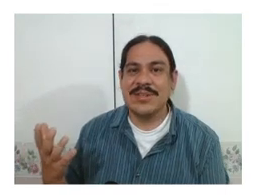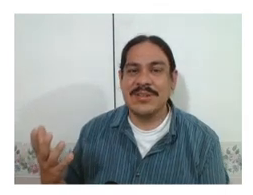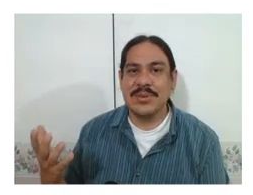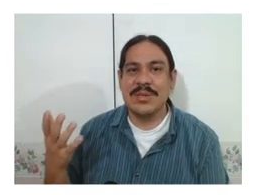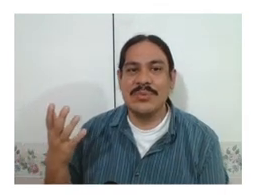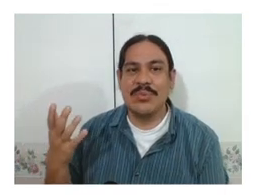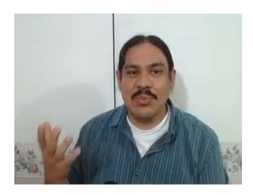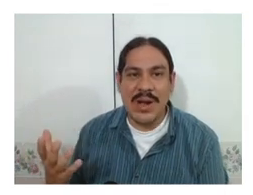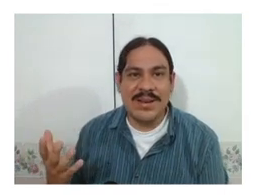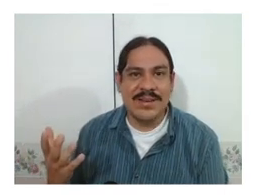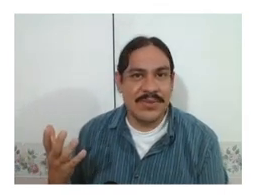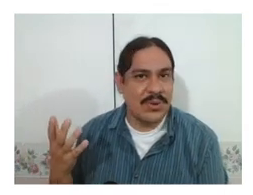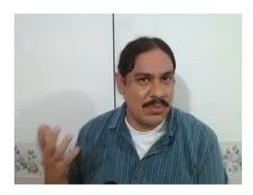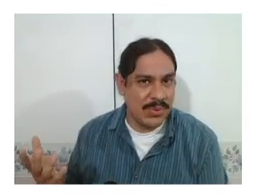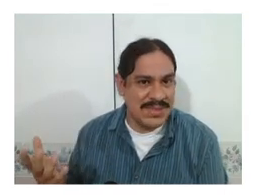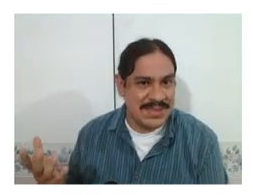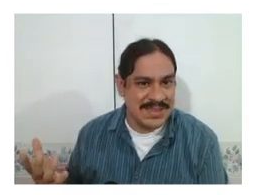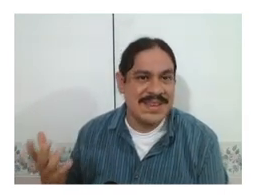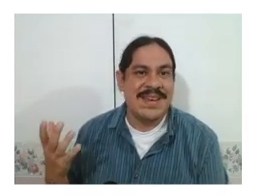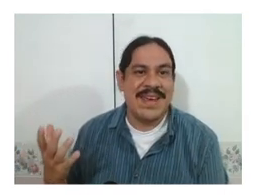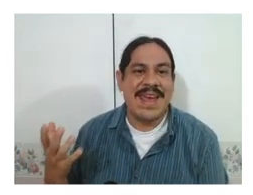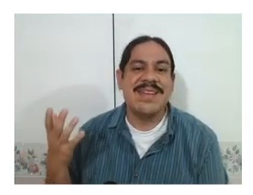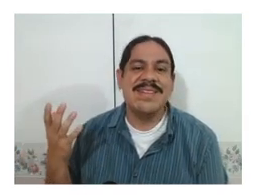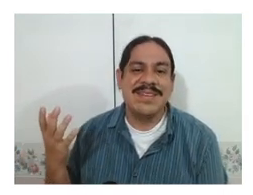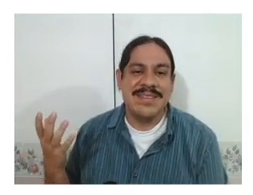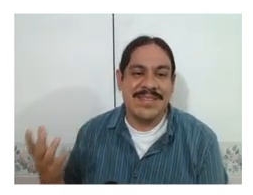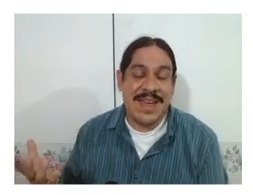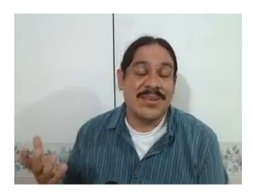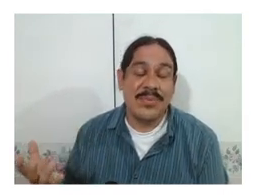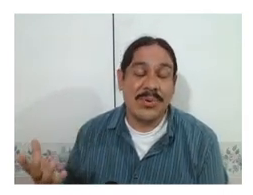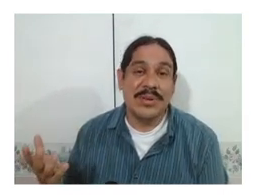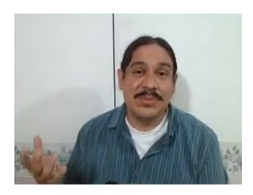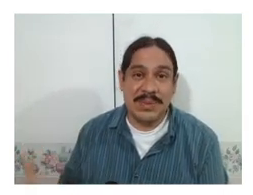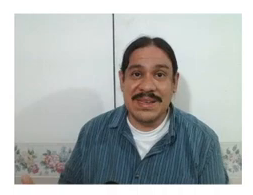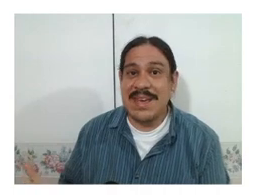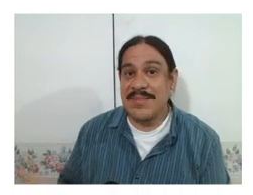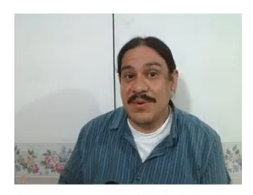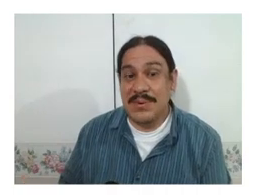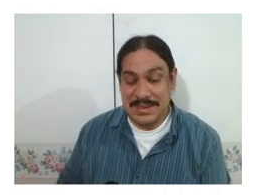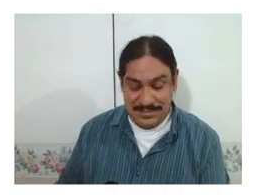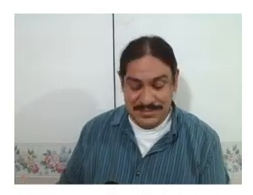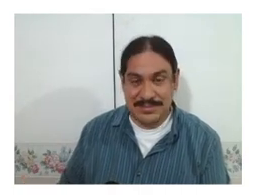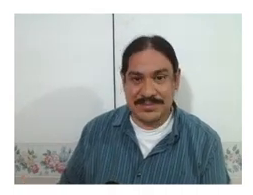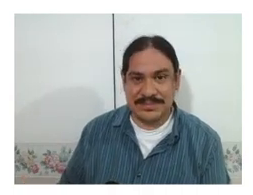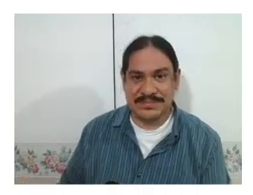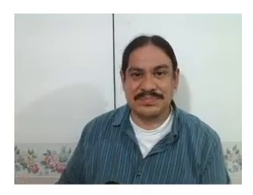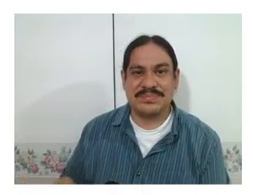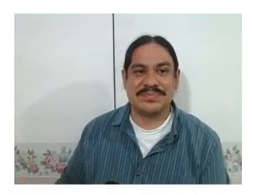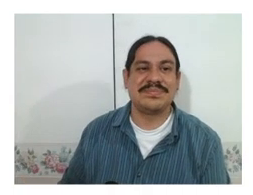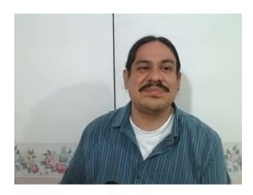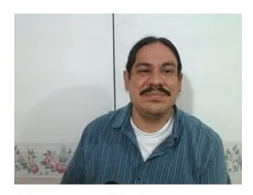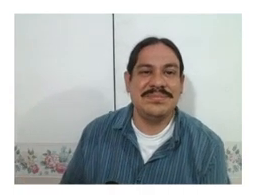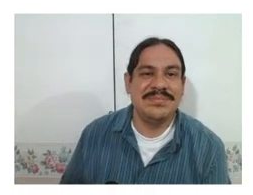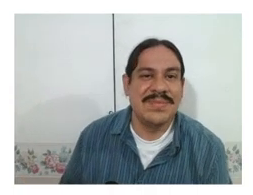in only one of their components and that component would be a phoneme